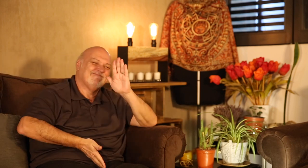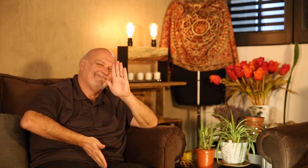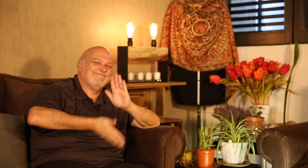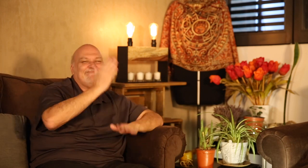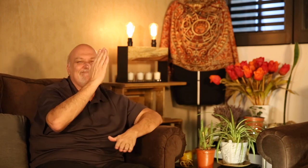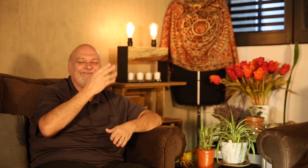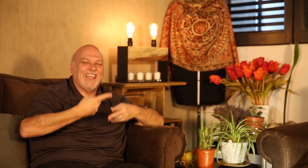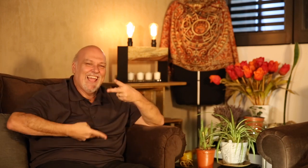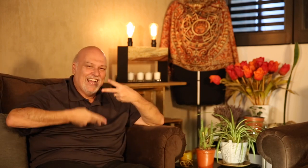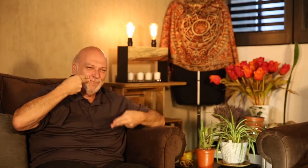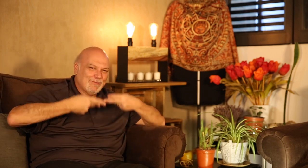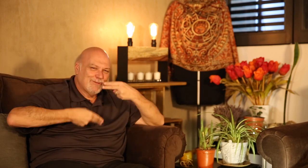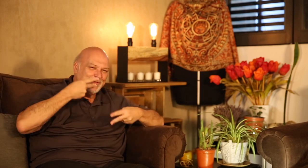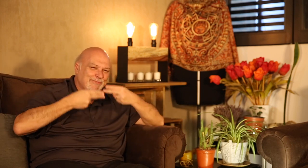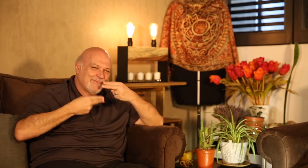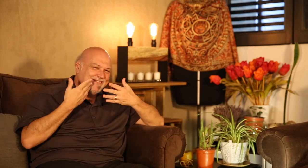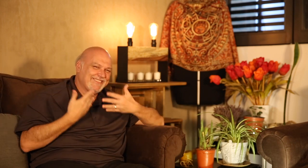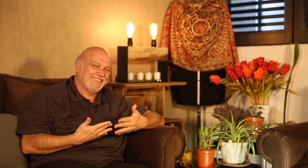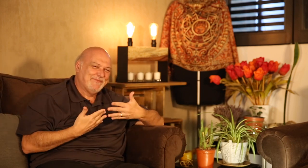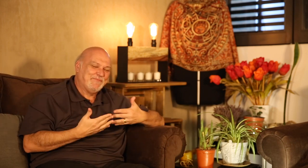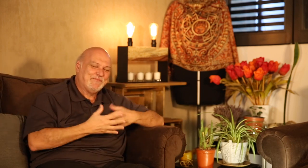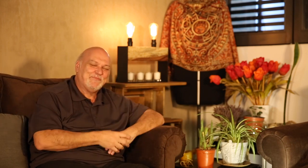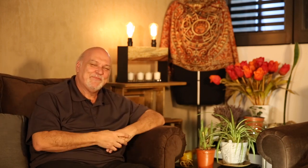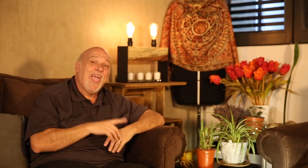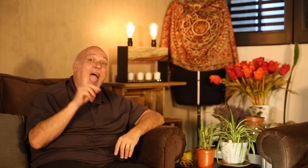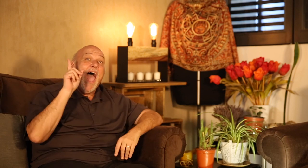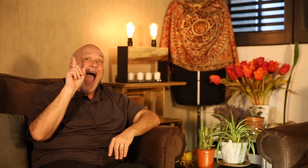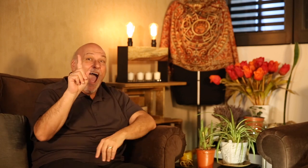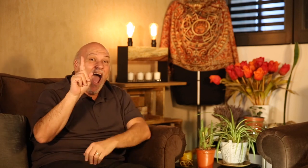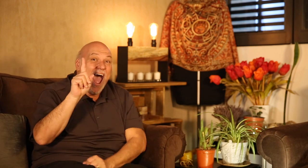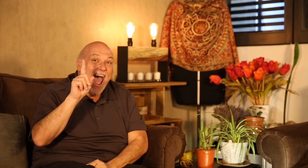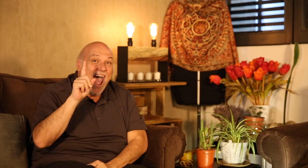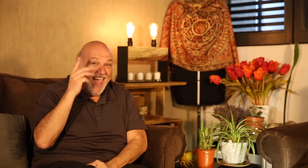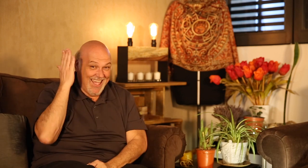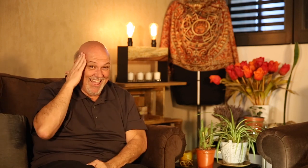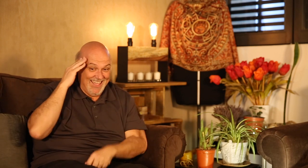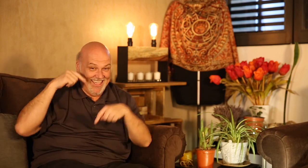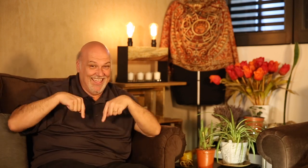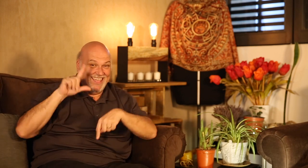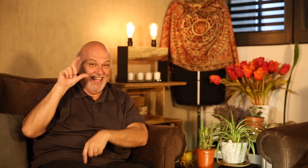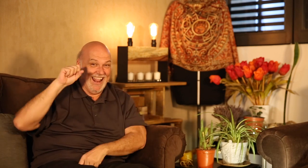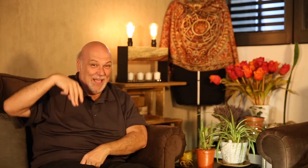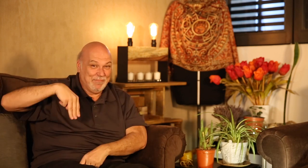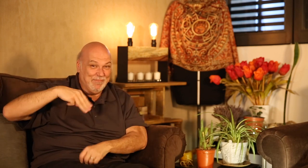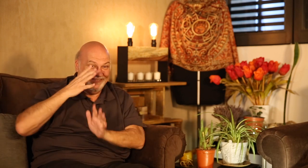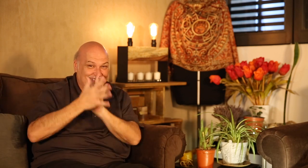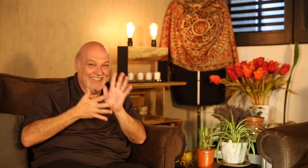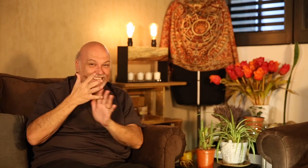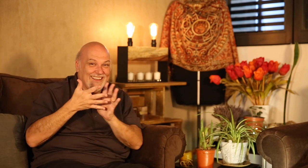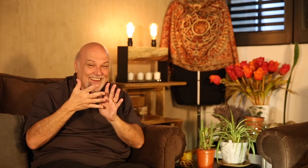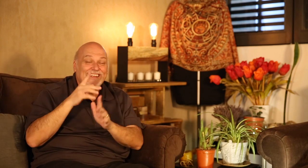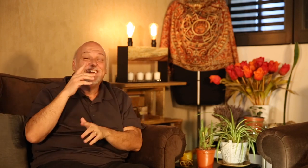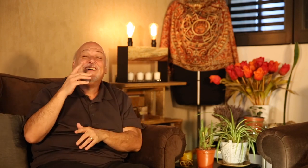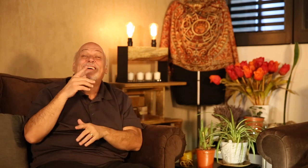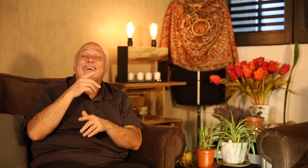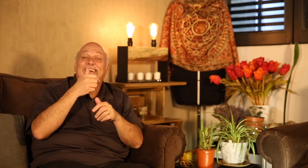and eat at a restaurant. Oh, one more thing! When we say good morning and good night in ASL,